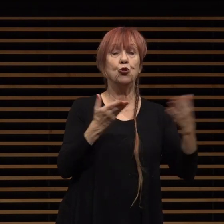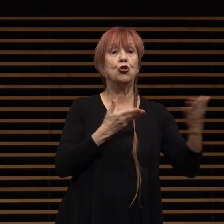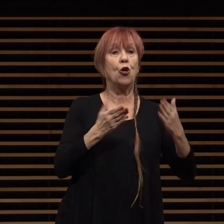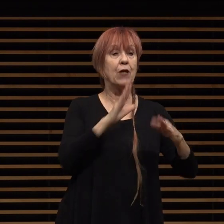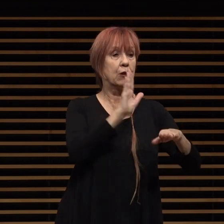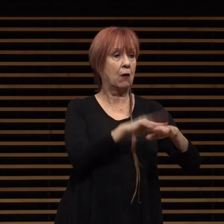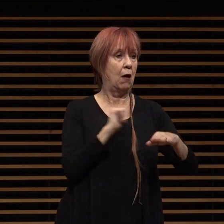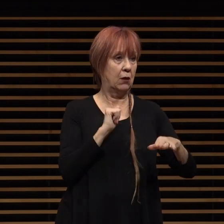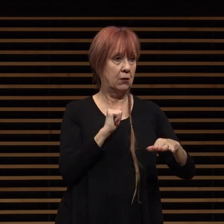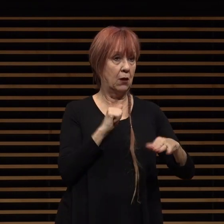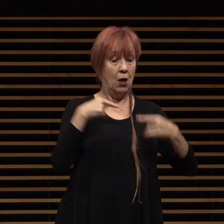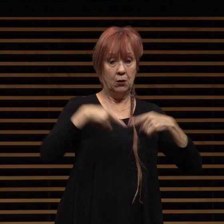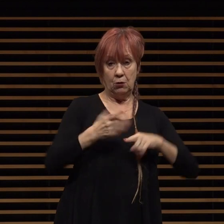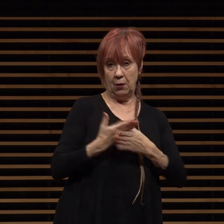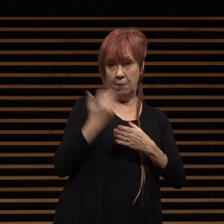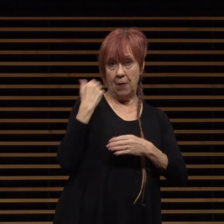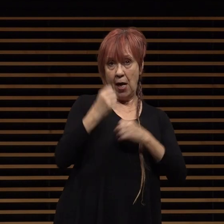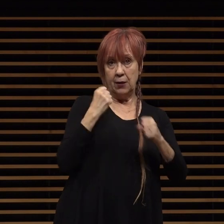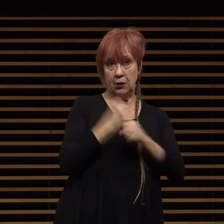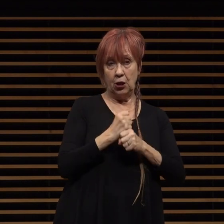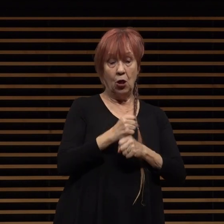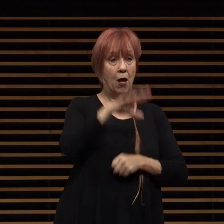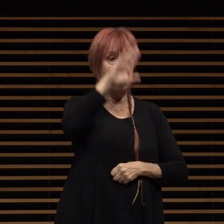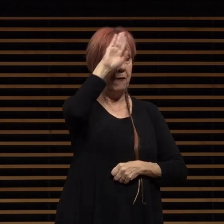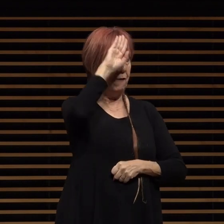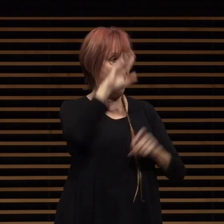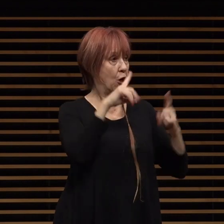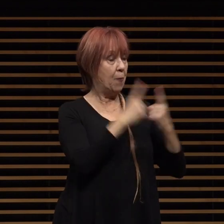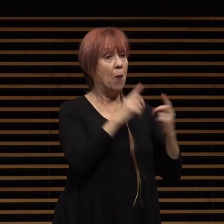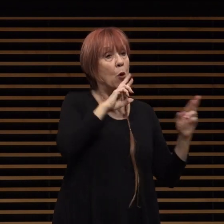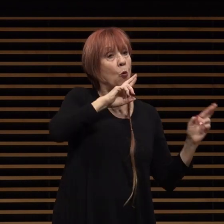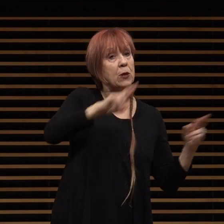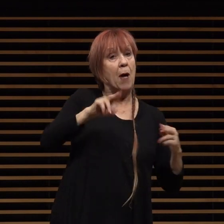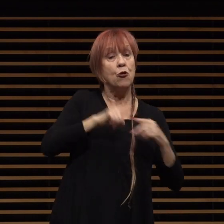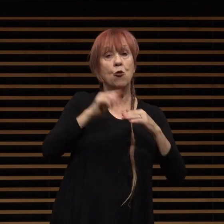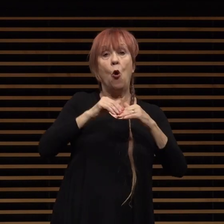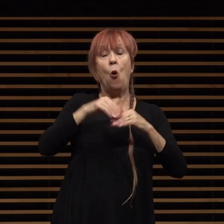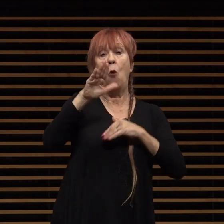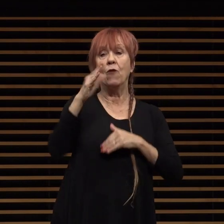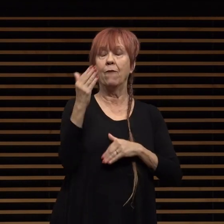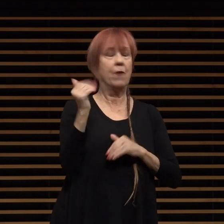during the last year